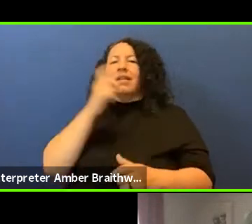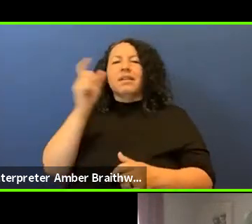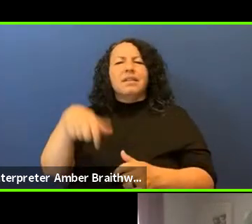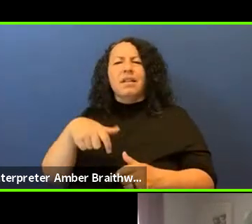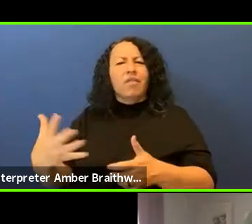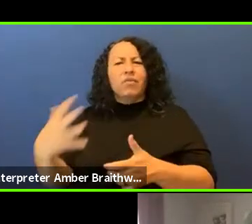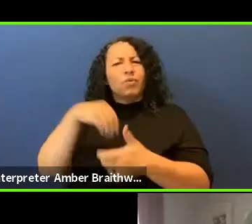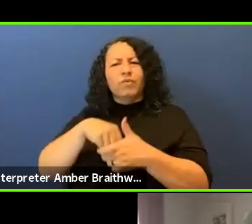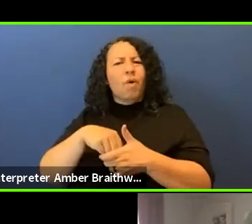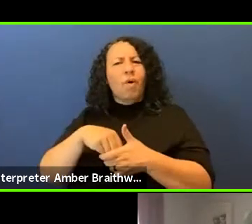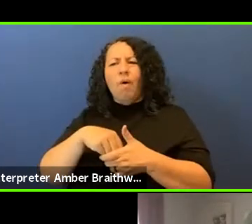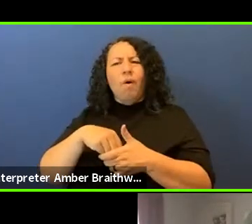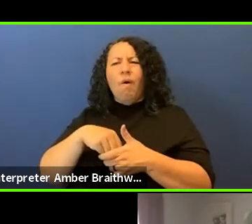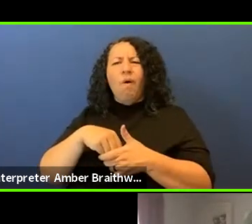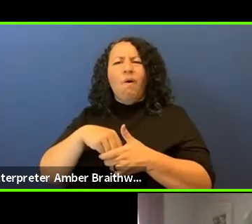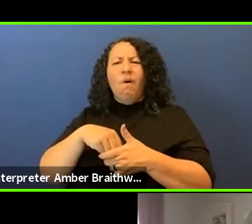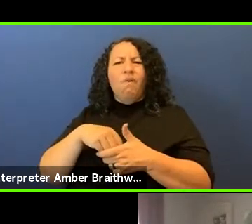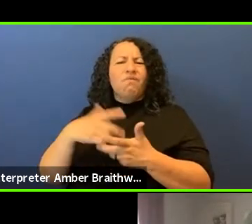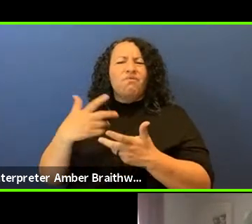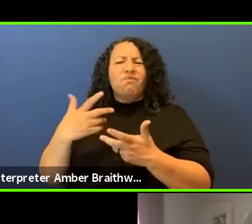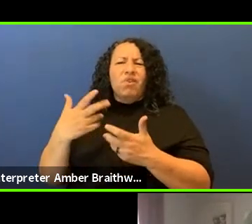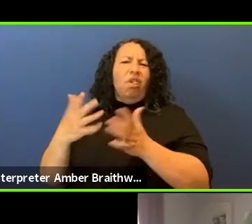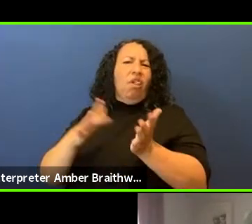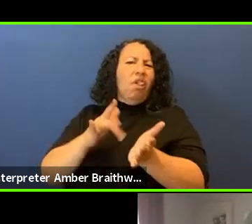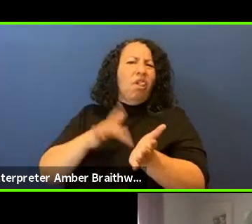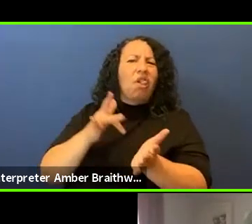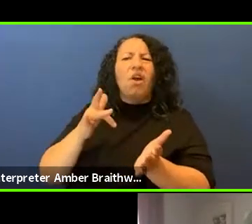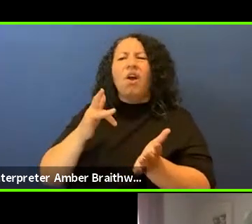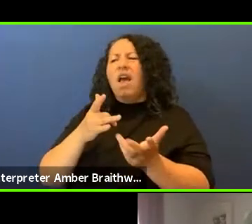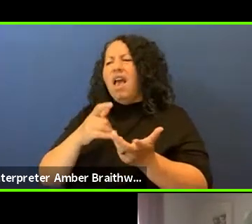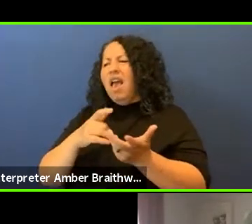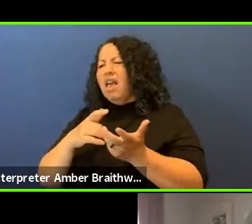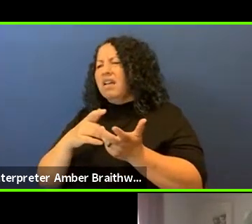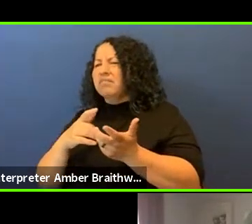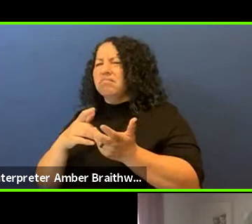exploitation and impoverishment. We have plenty of